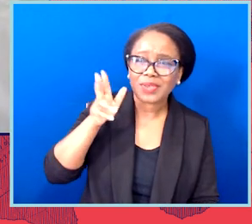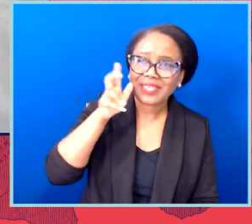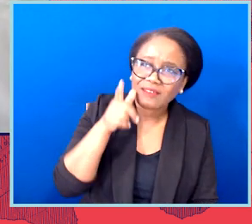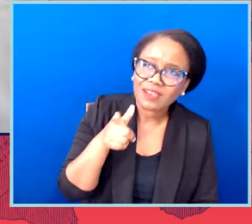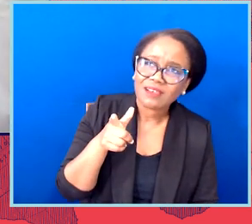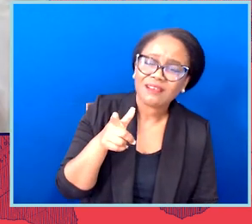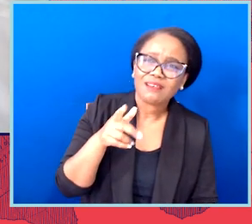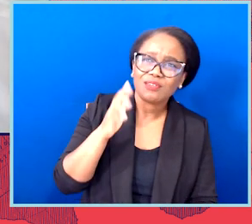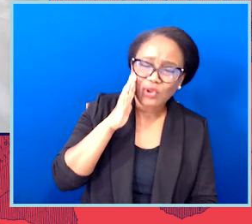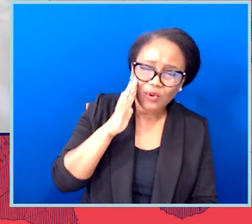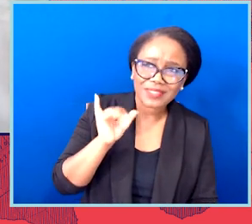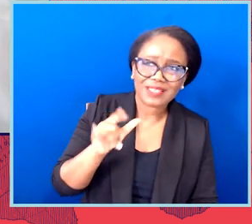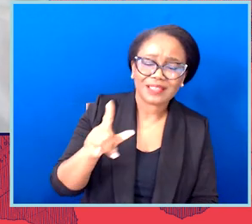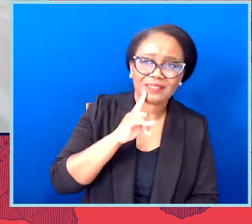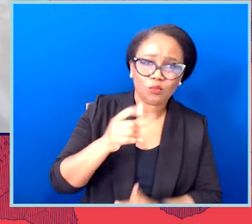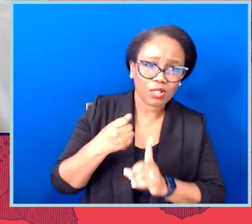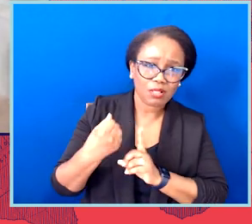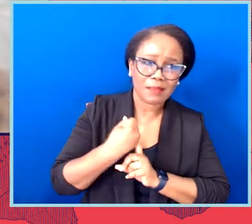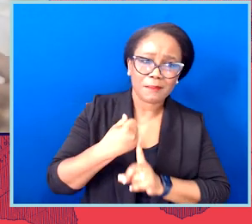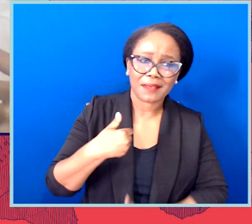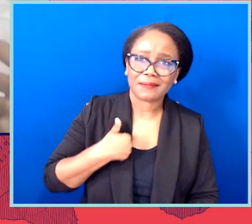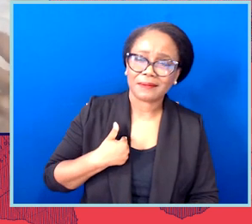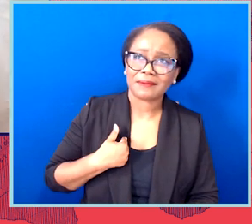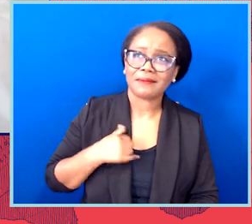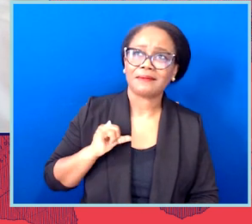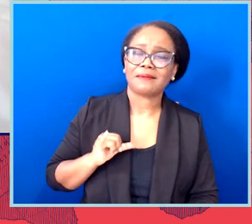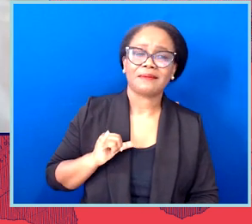In Texas, which had 50 bills targeting trans young people, you know, one bill would have